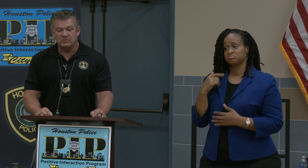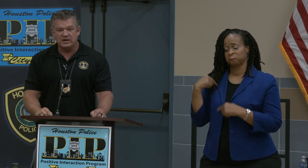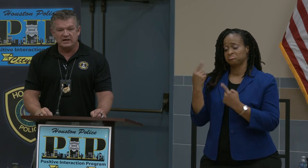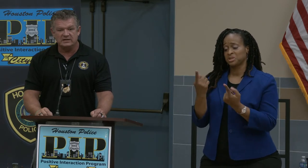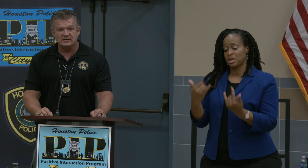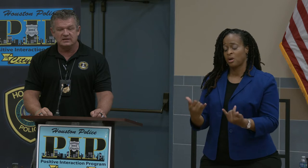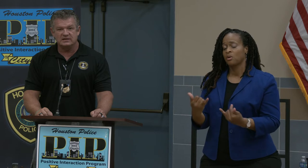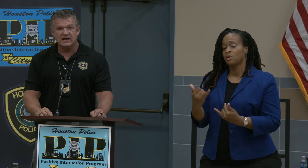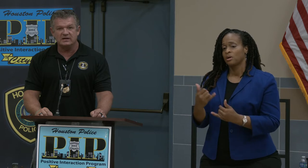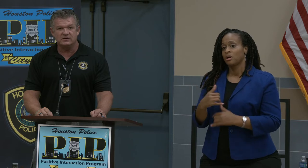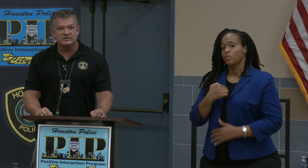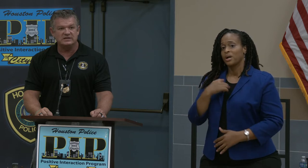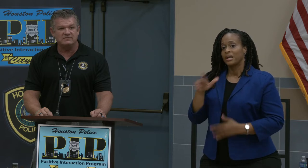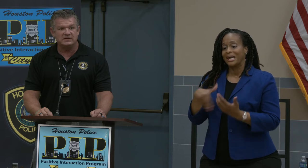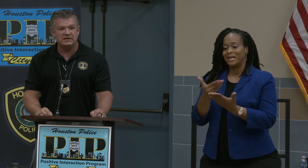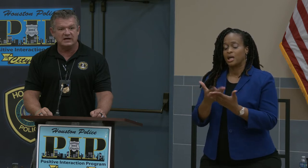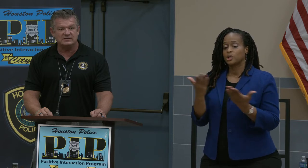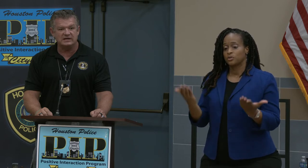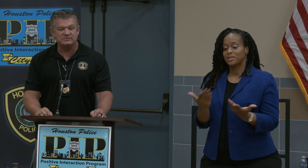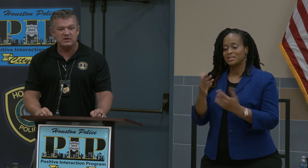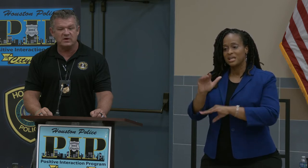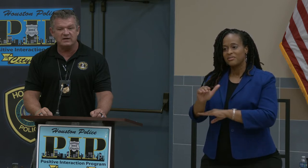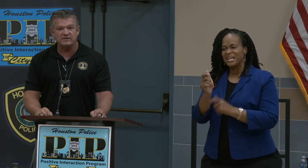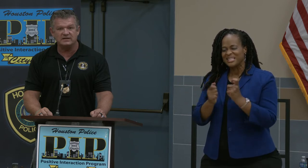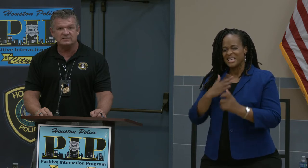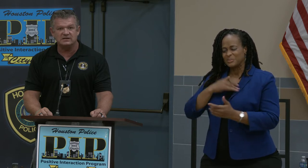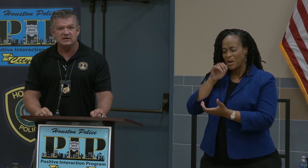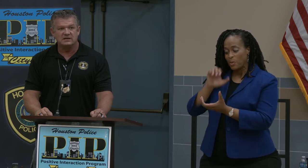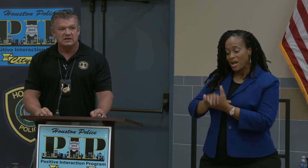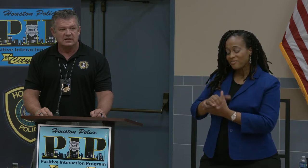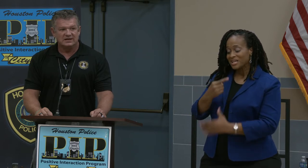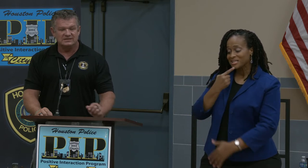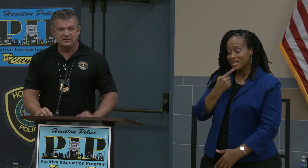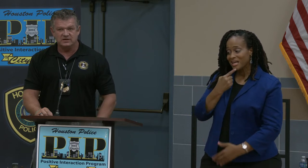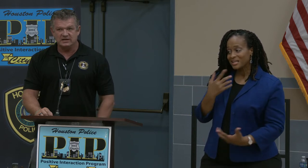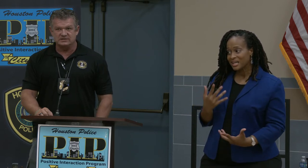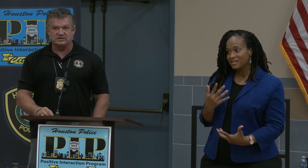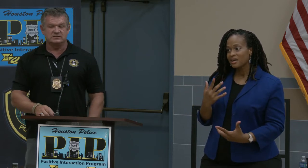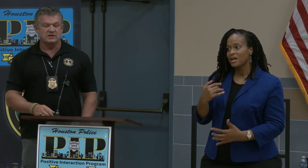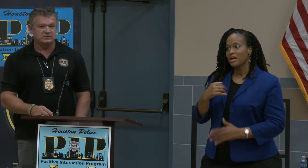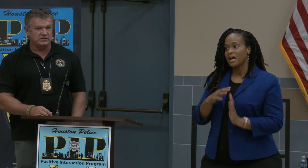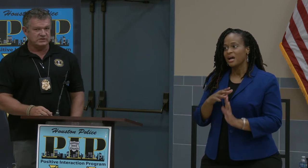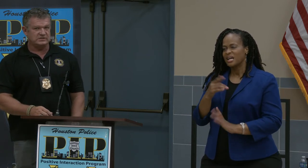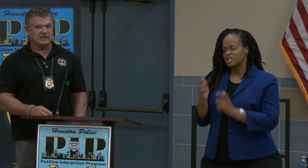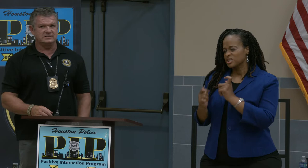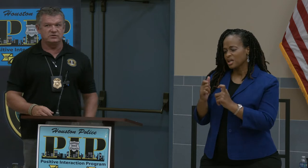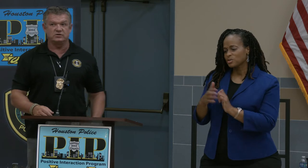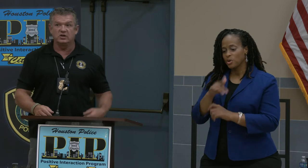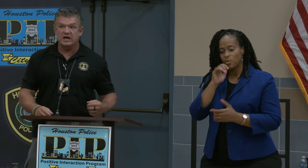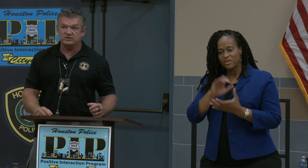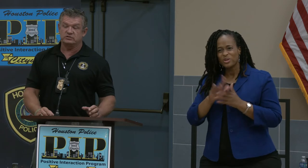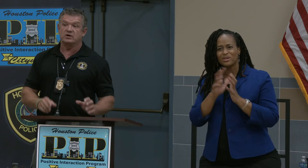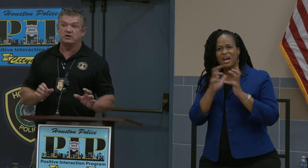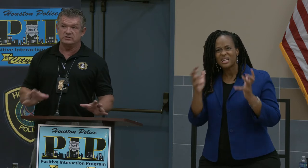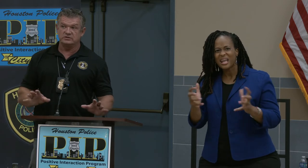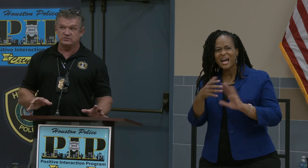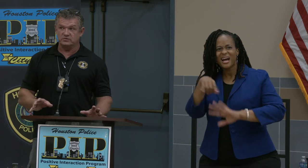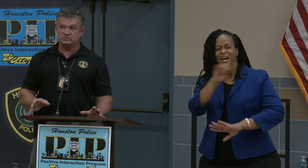When I got here this evening, I texted my wife and I said -- there is a lot of stars in this room. So